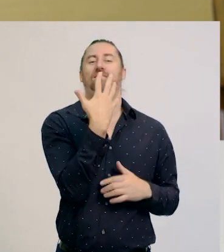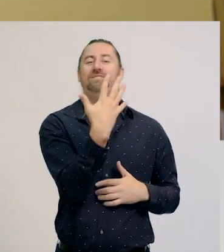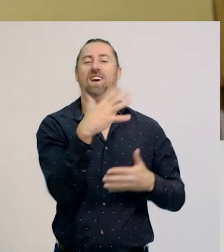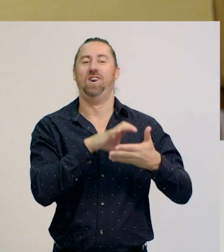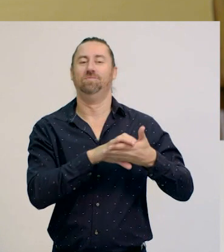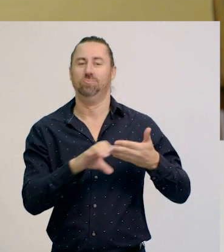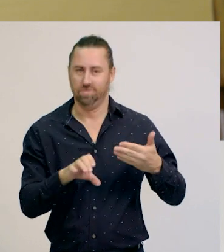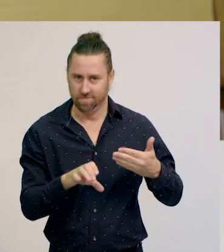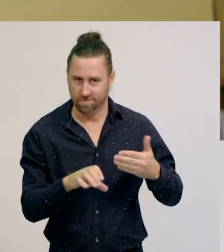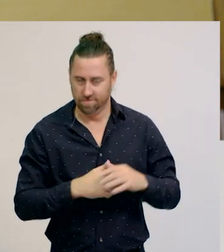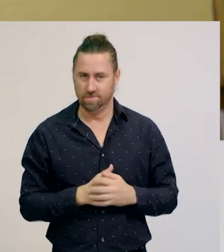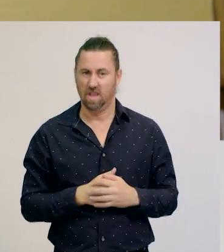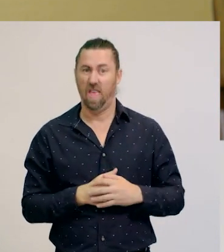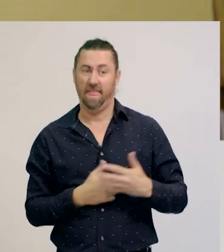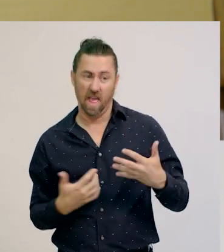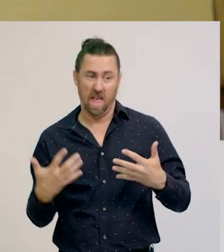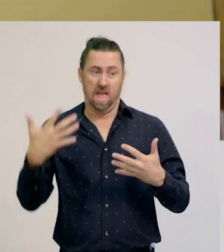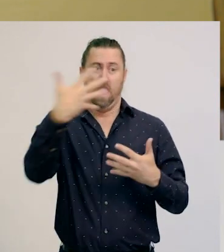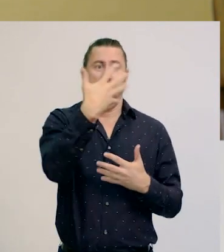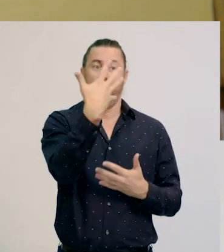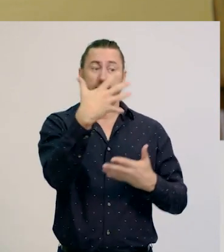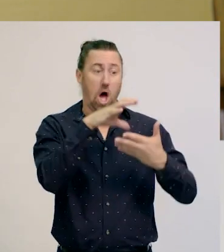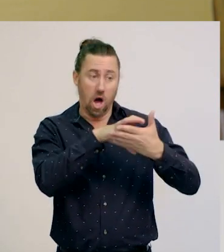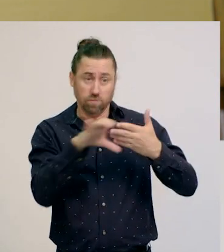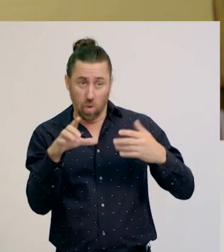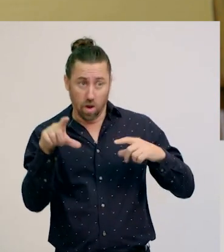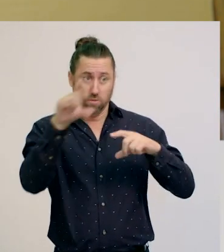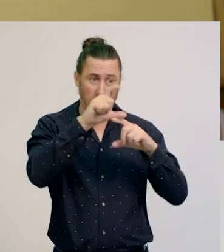then add another $5, and it gets to $10.